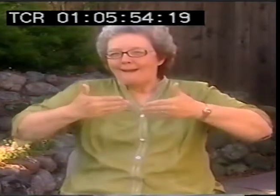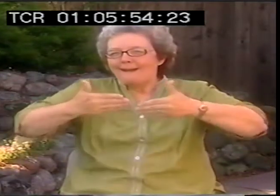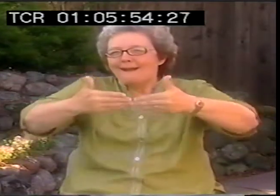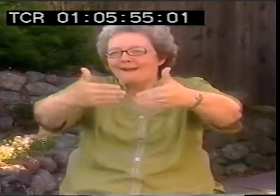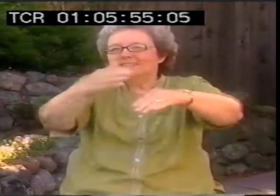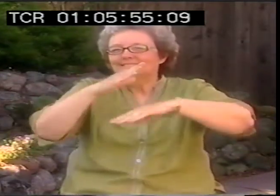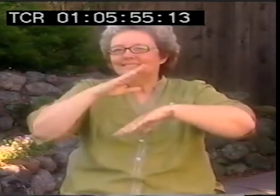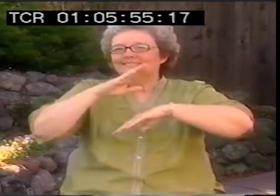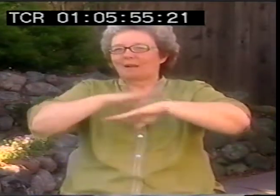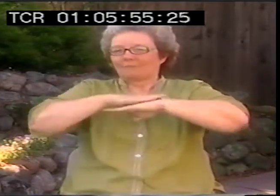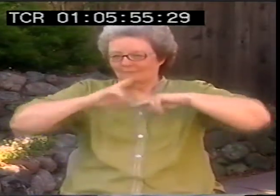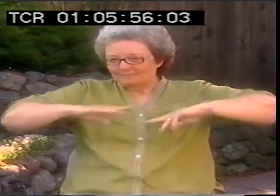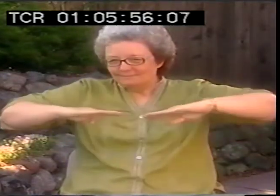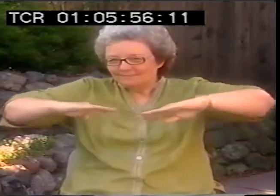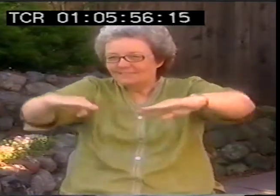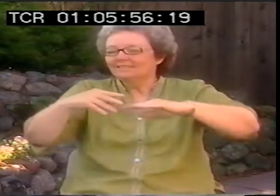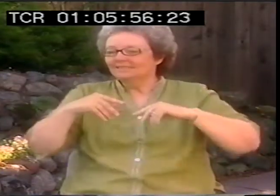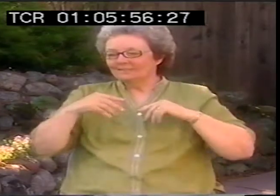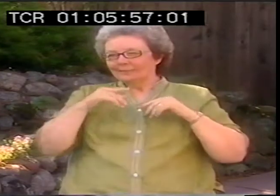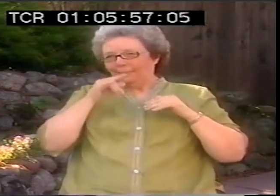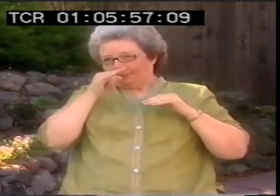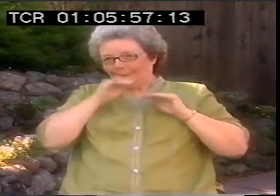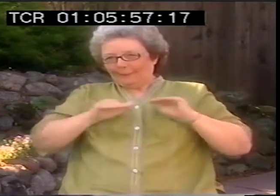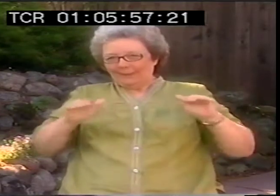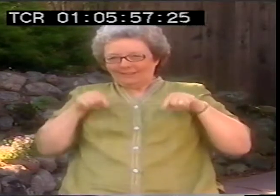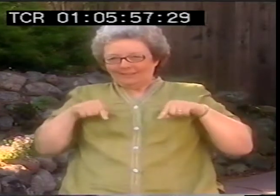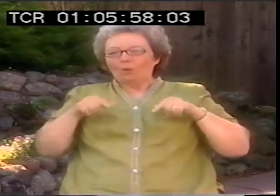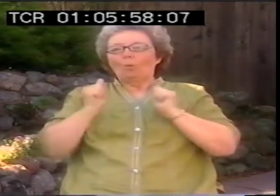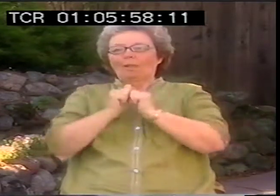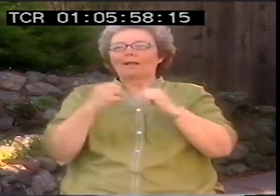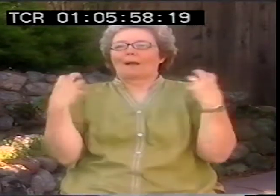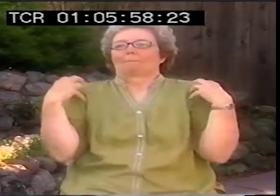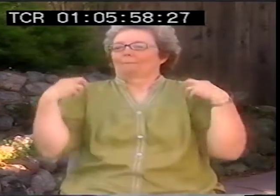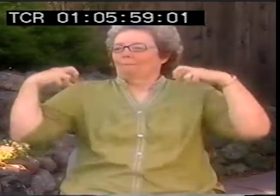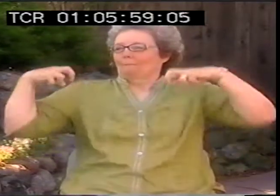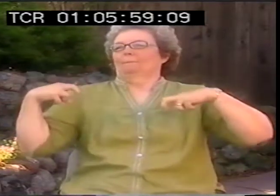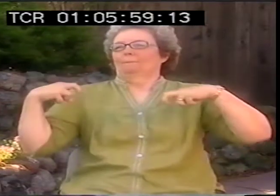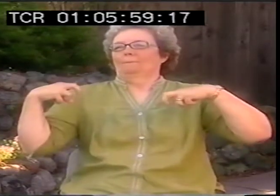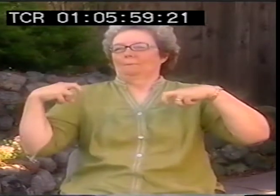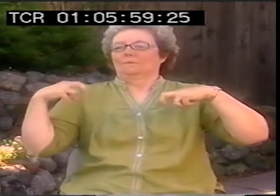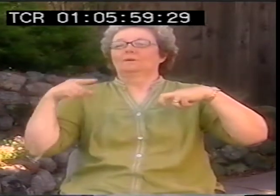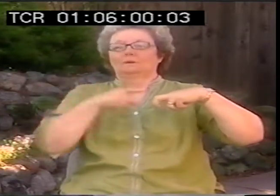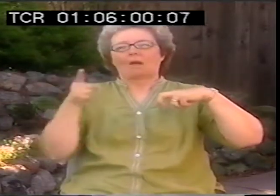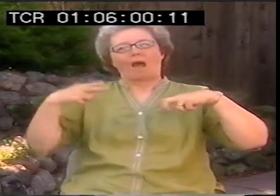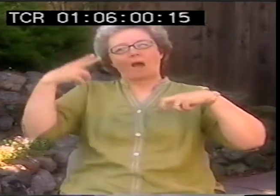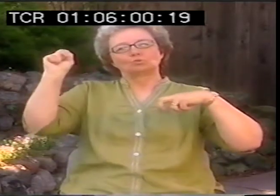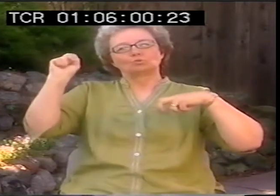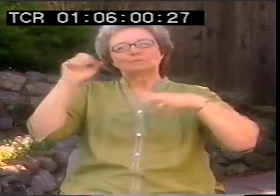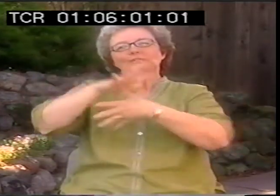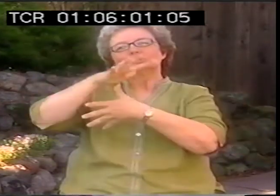and they'd be arrayed at different tables according to age. Each table had what they called a captain.